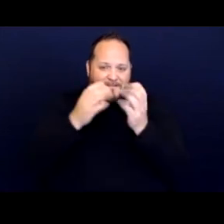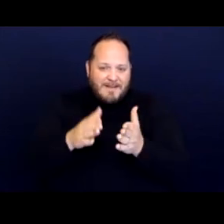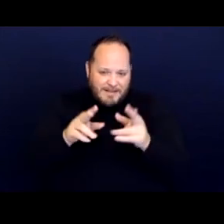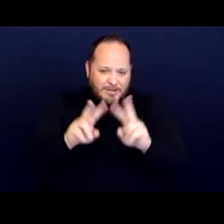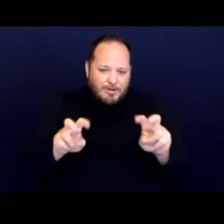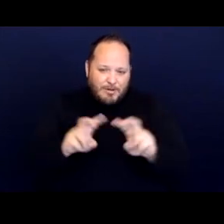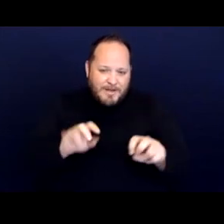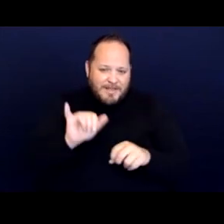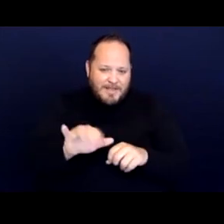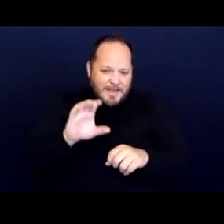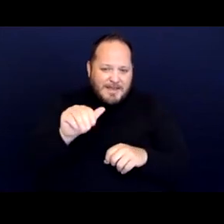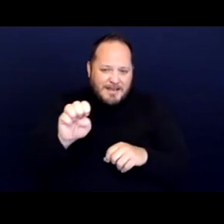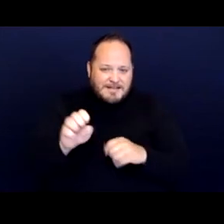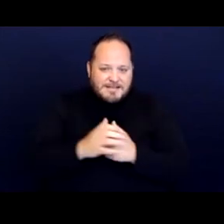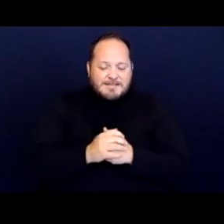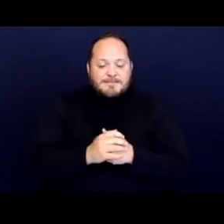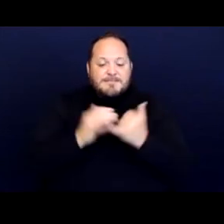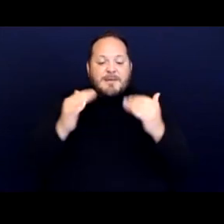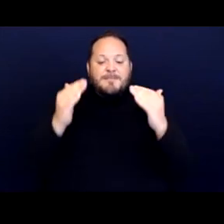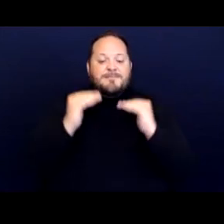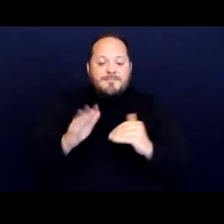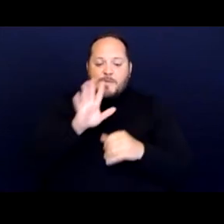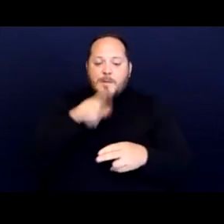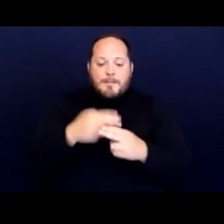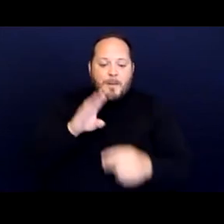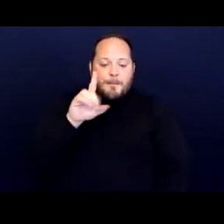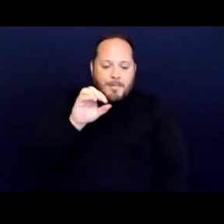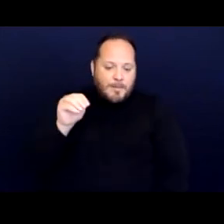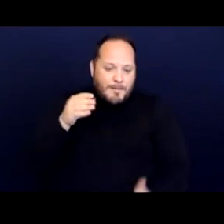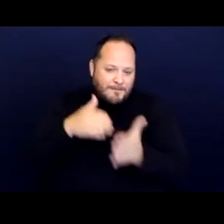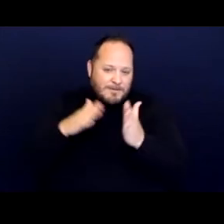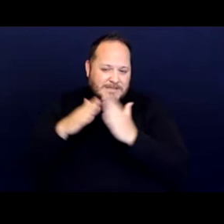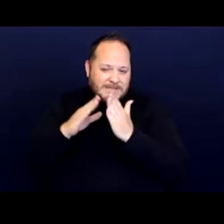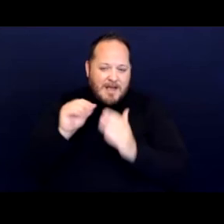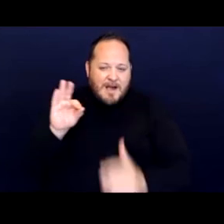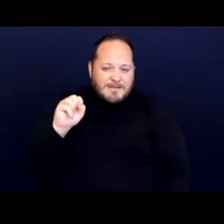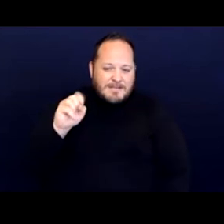So moving into Bloom v. City of San Diego and I just wanted to of course